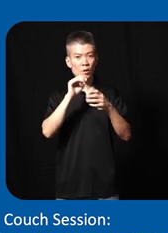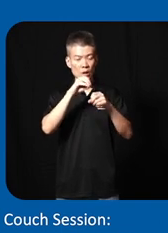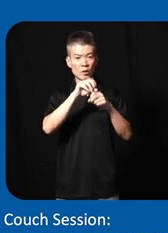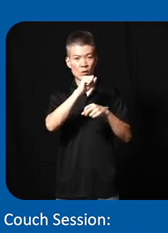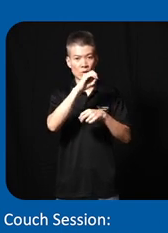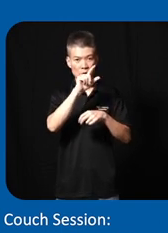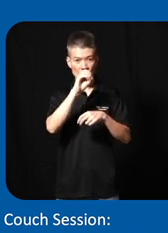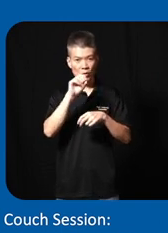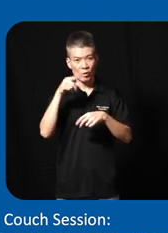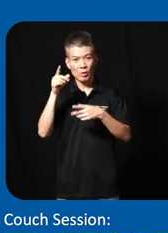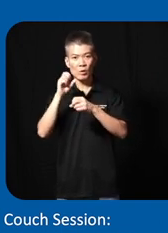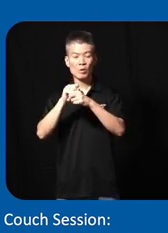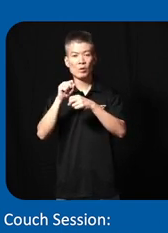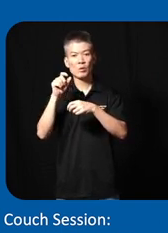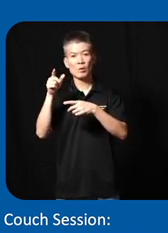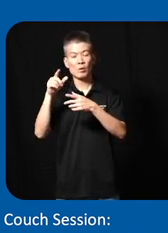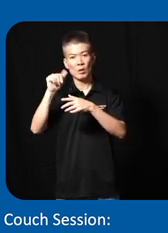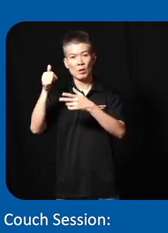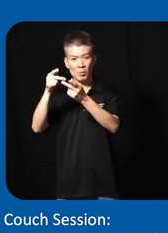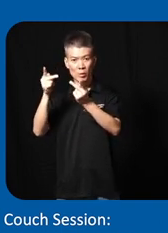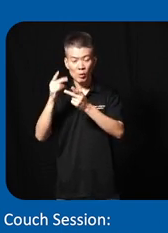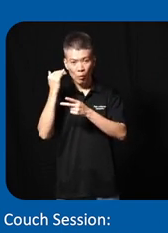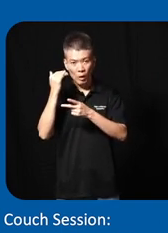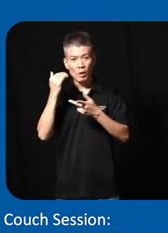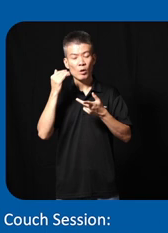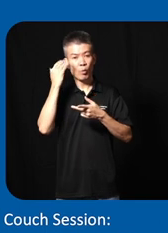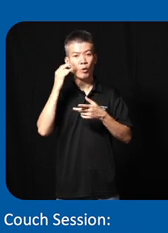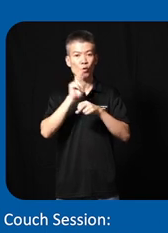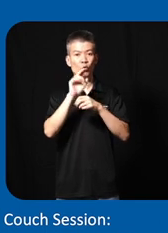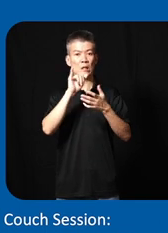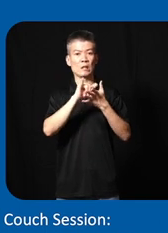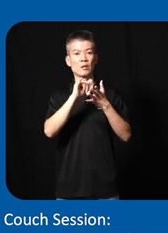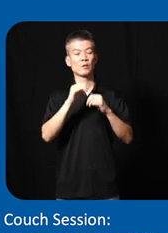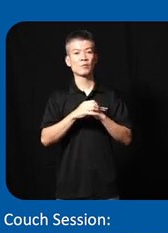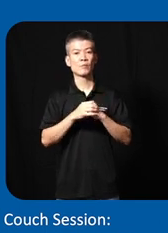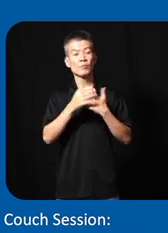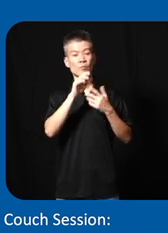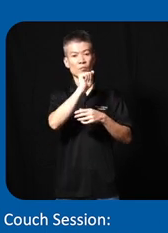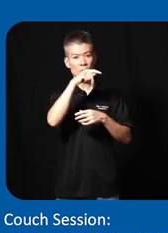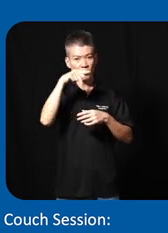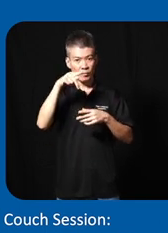and Oda collect in buer machine the reason why we are using this uh apps is because first it's